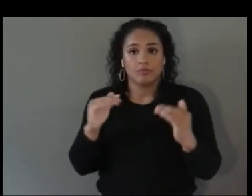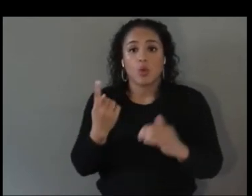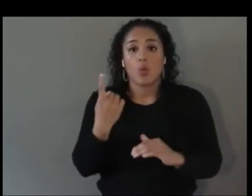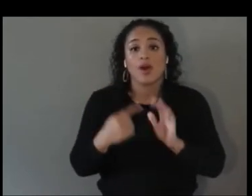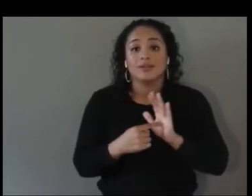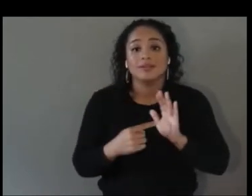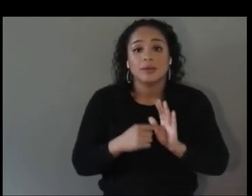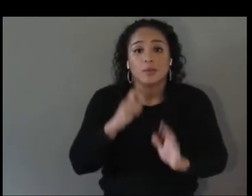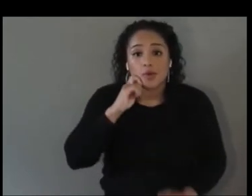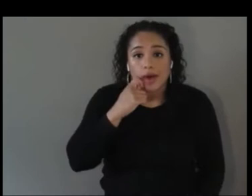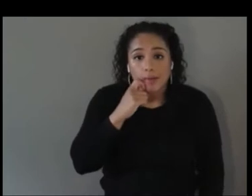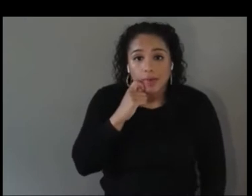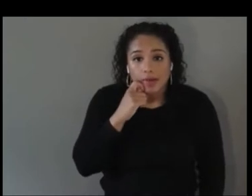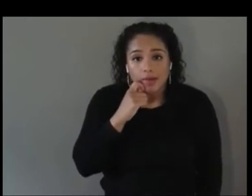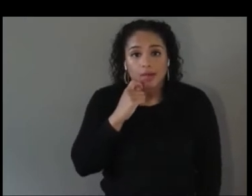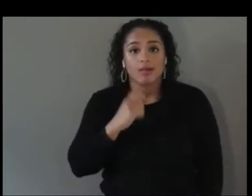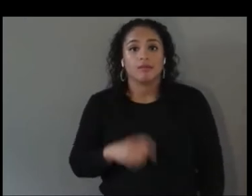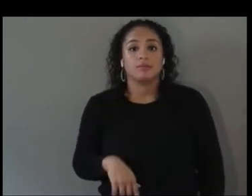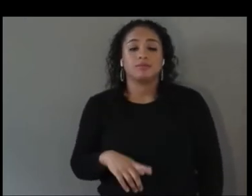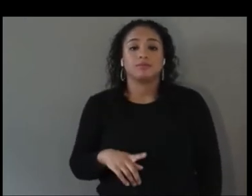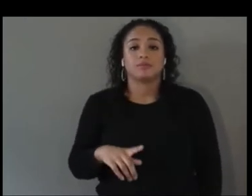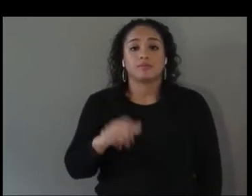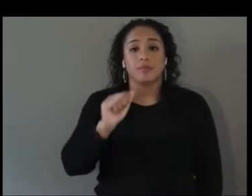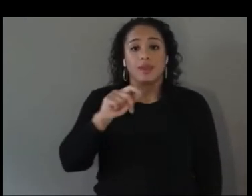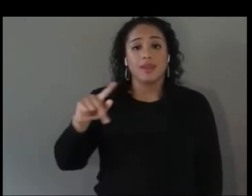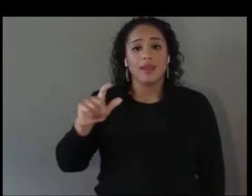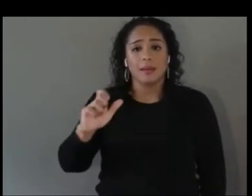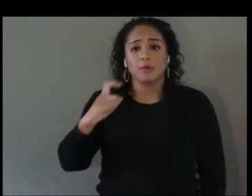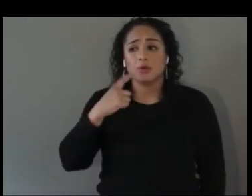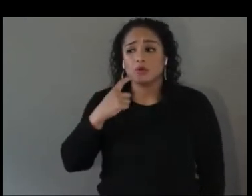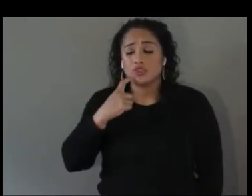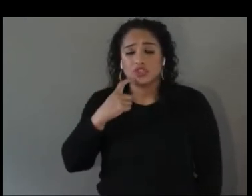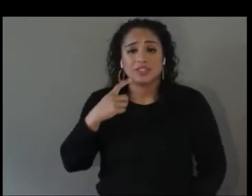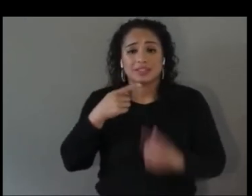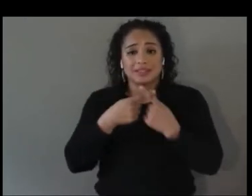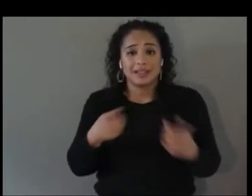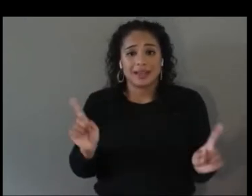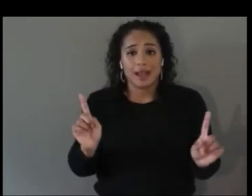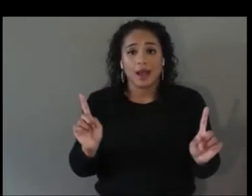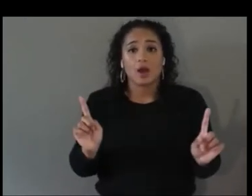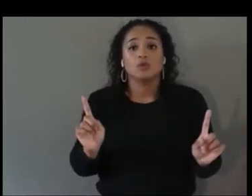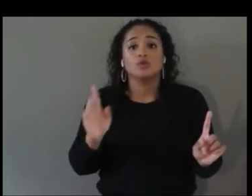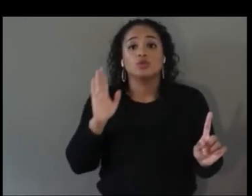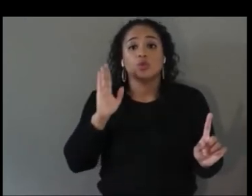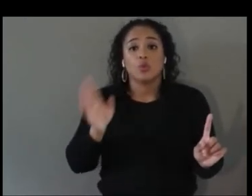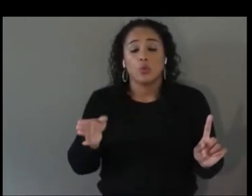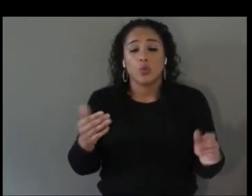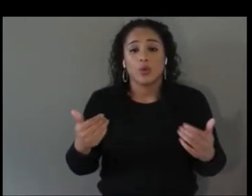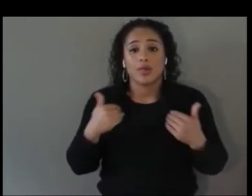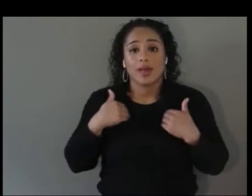they just announced they're going to be putting part of the executive teams' bonuses on the line,